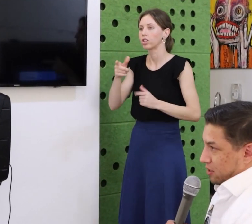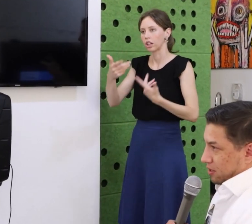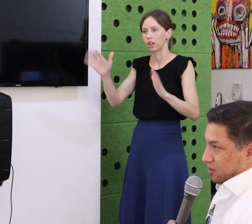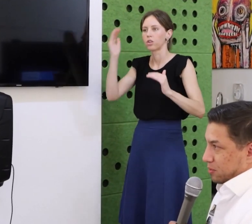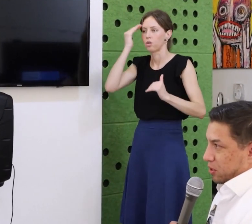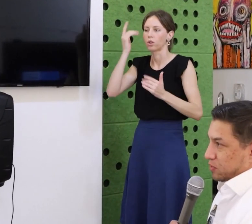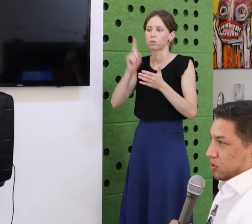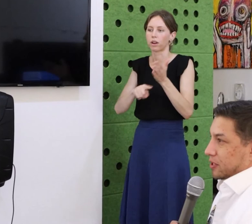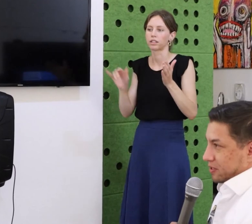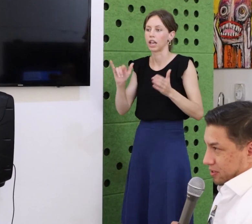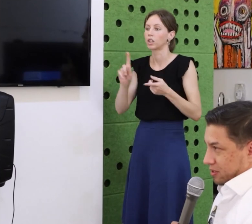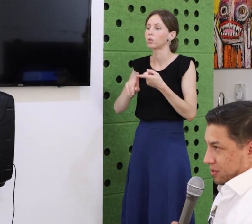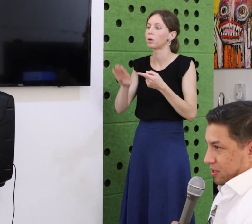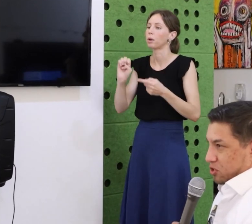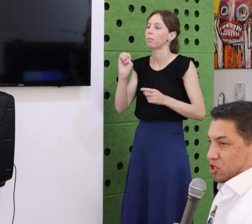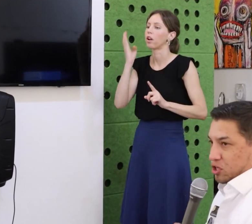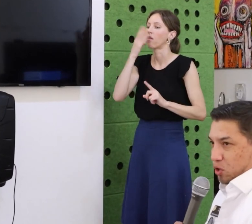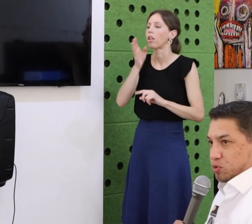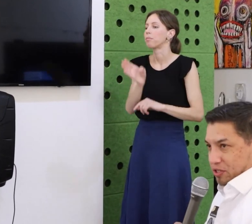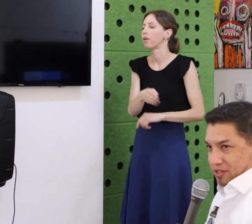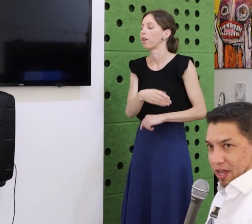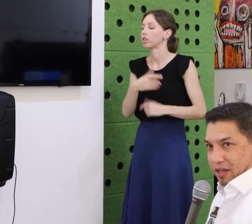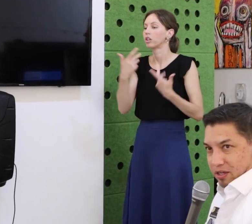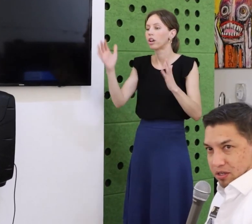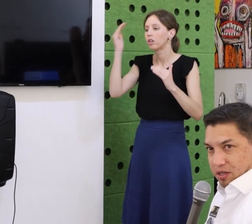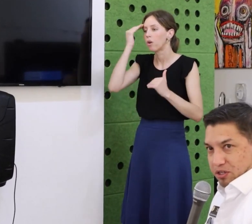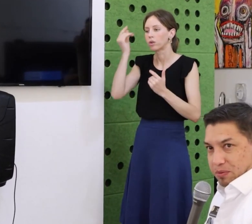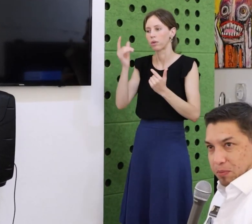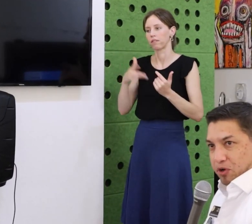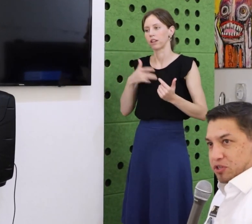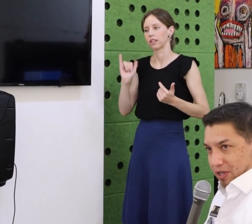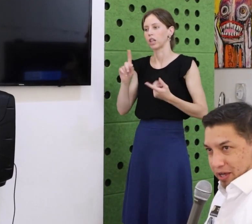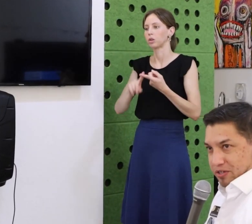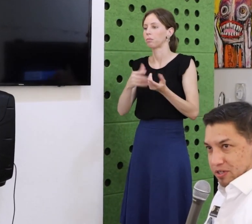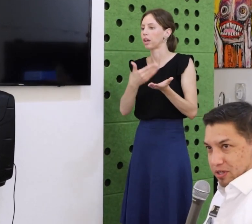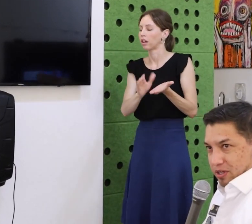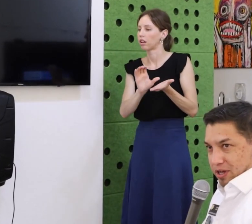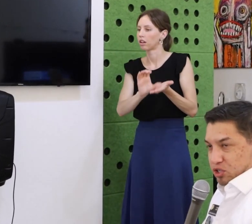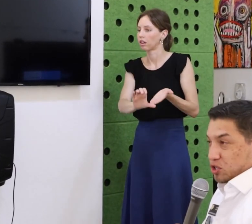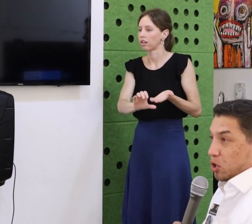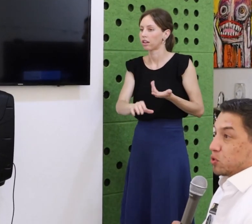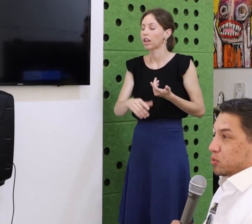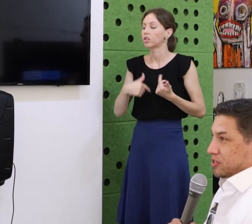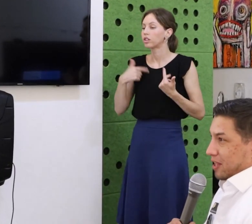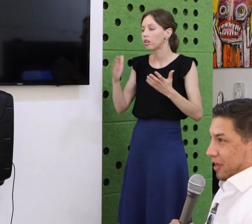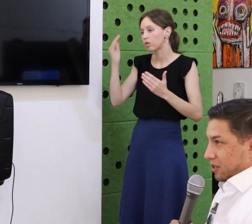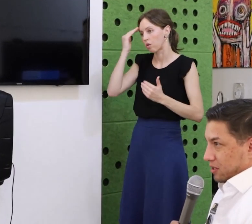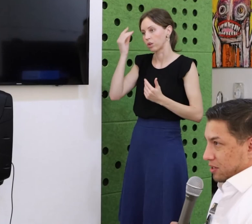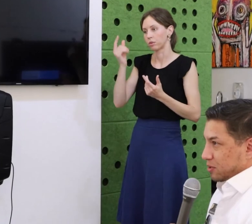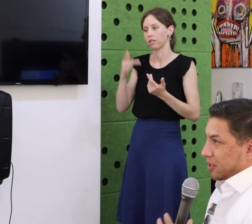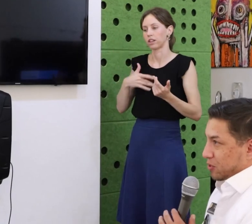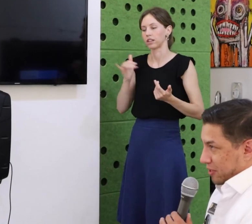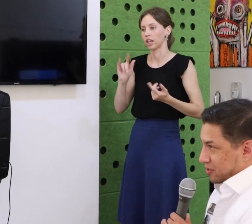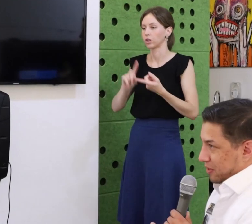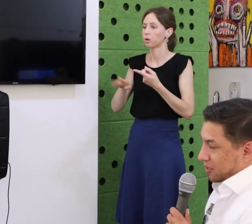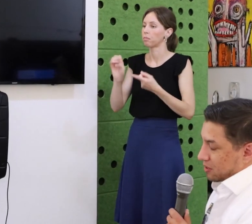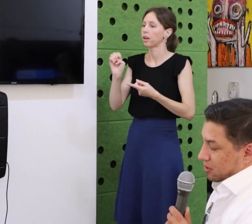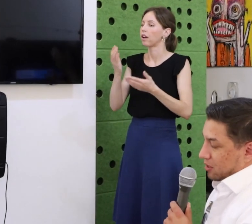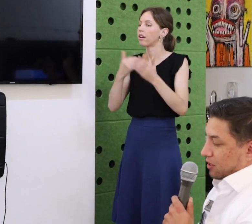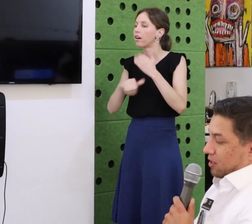When I first met her, she was running for office in 2018.